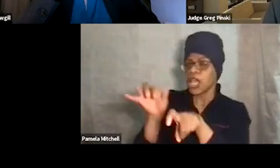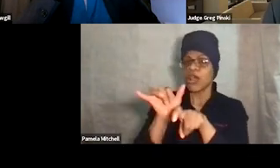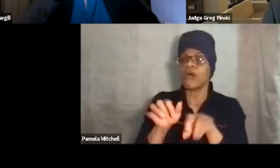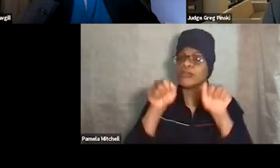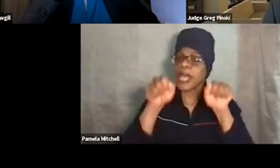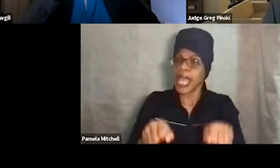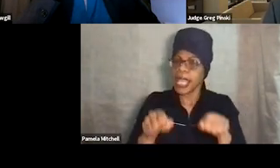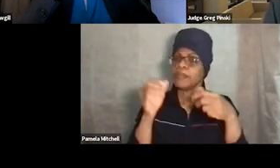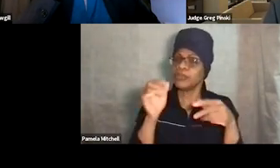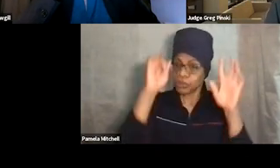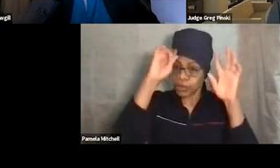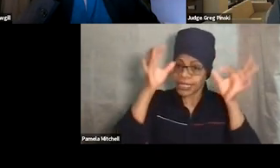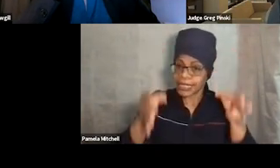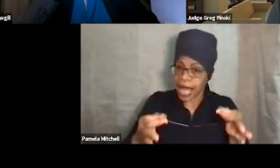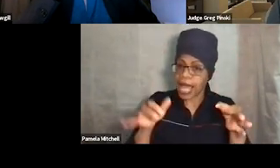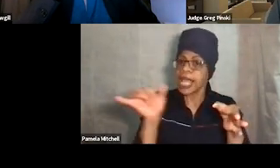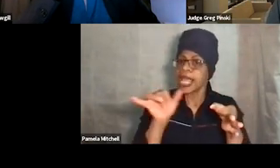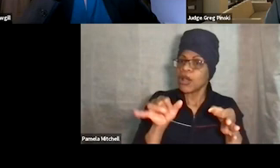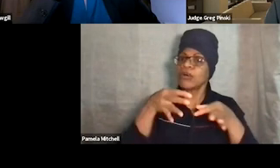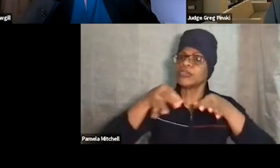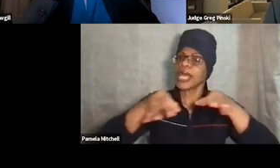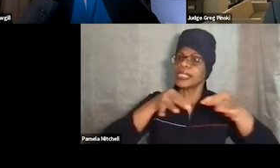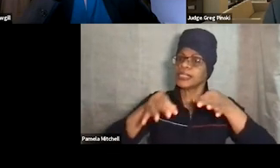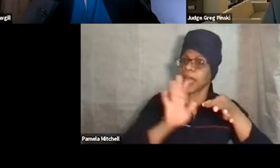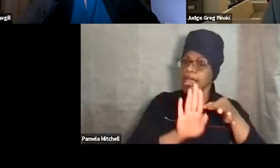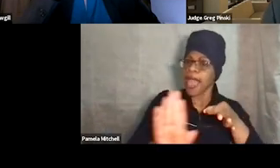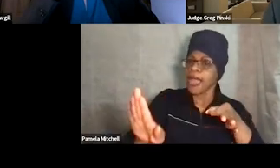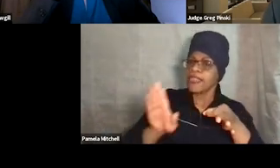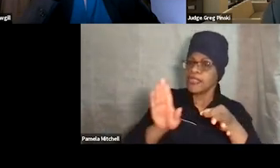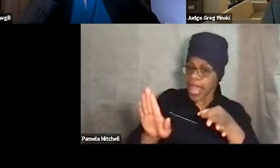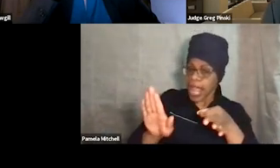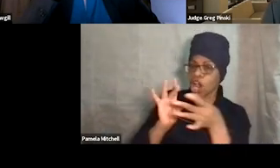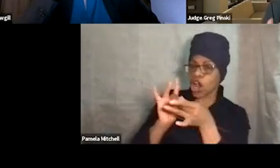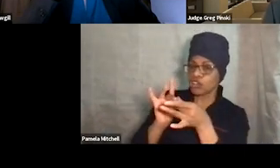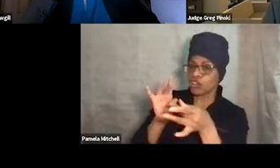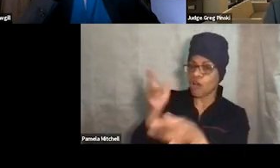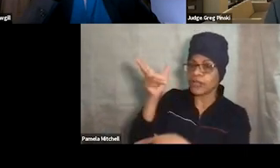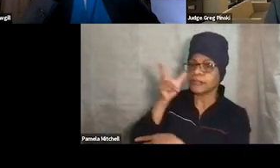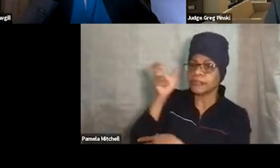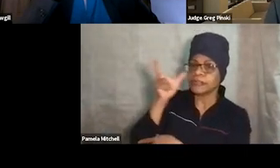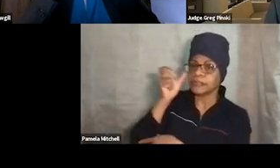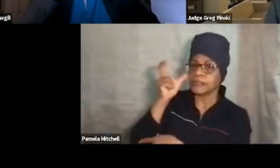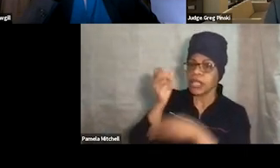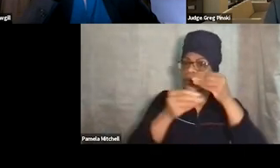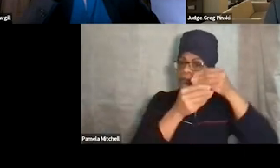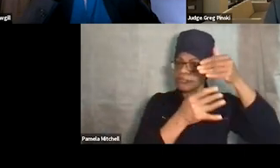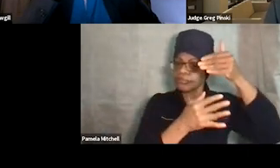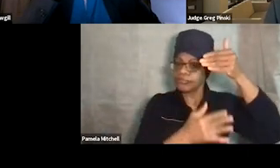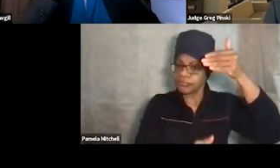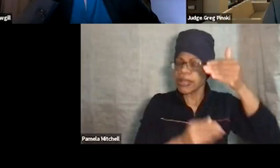to explain their side of the story. These are all basic due process safeguards